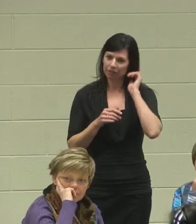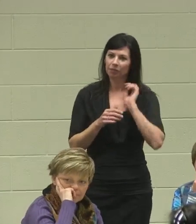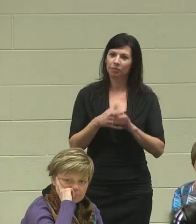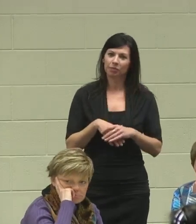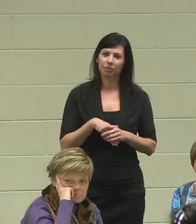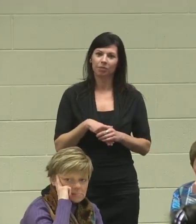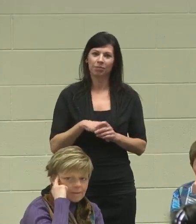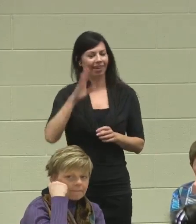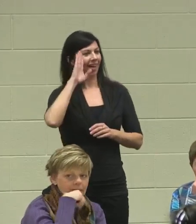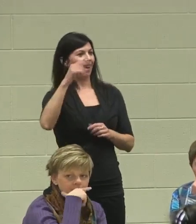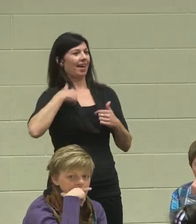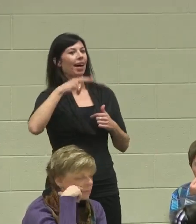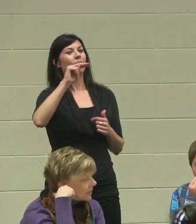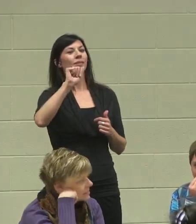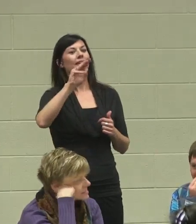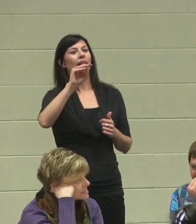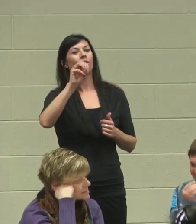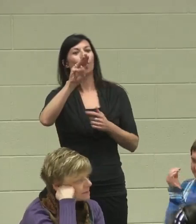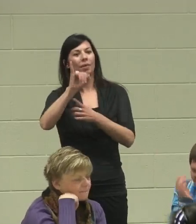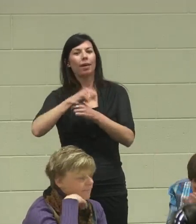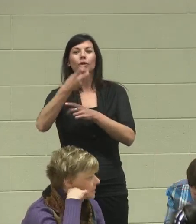Hi, I'm Naomi, and I'm a transition teacher and job coach